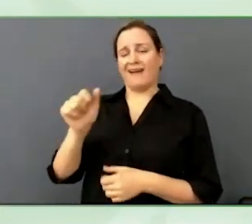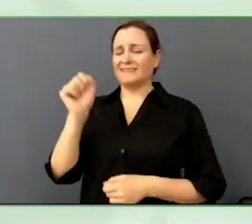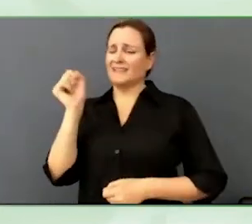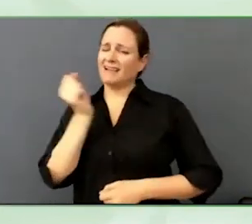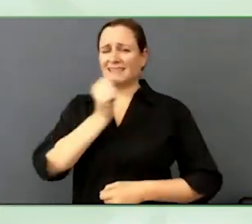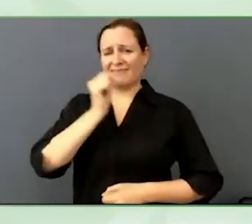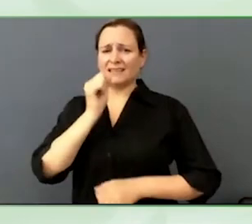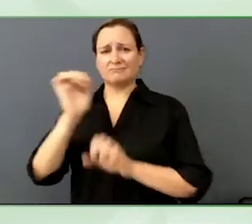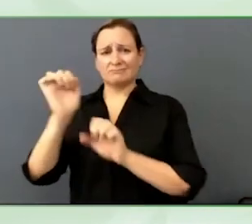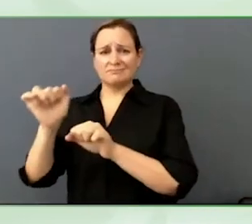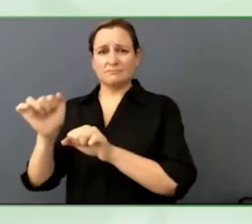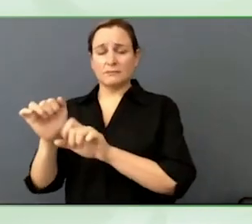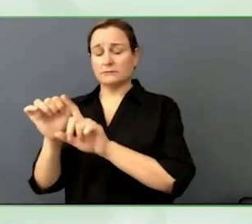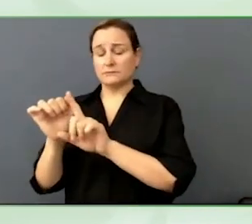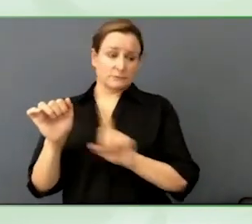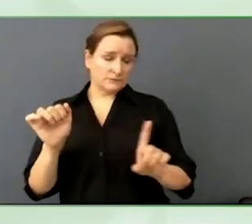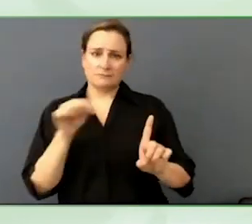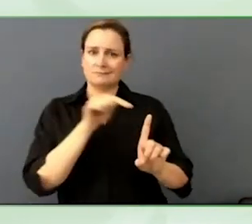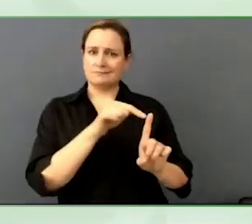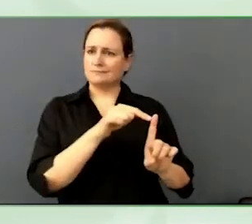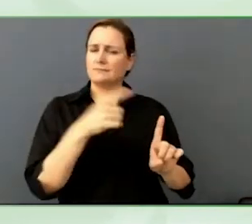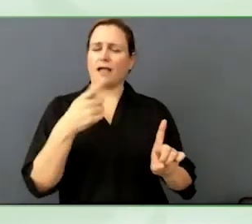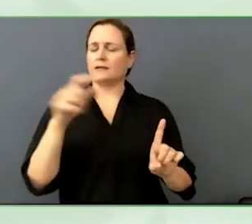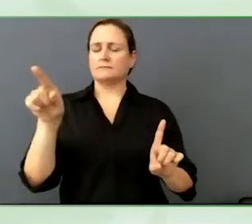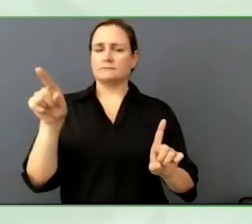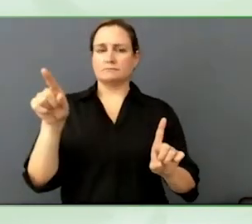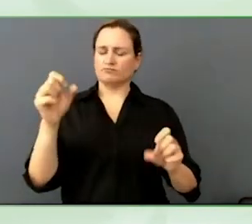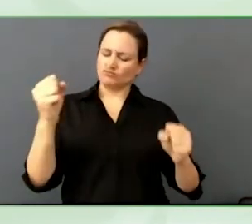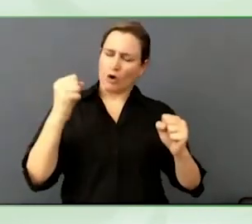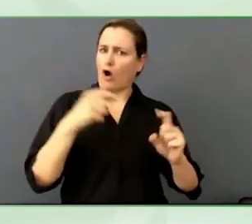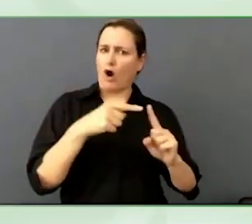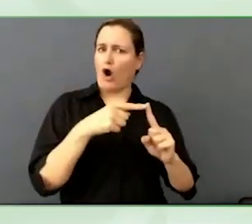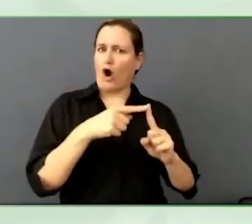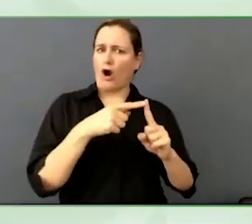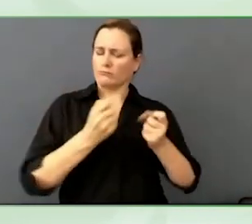amplified the impact of her song and the fact that they chose to